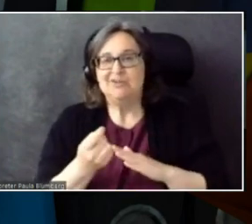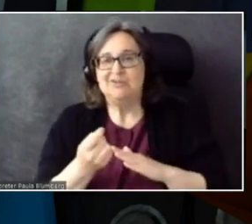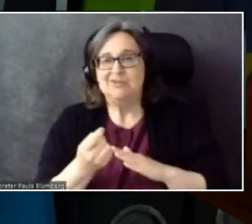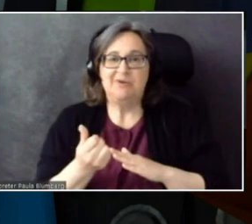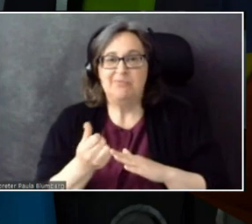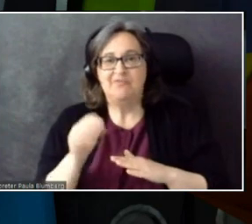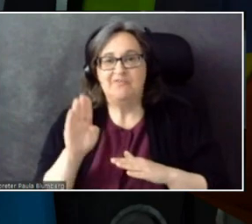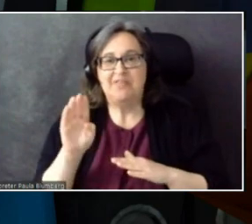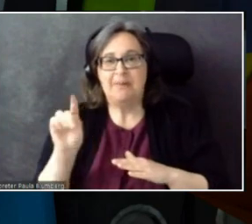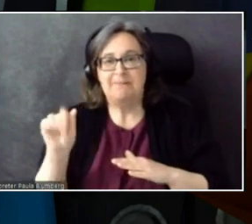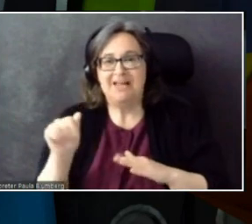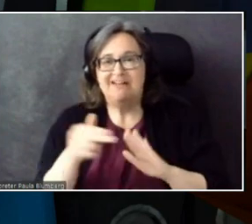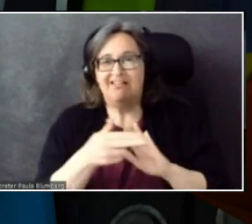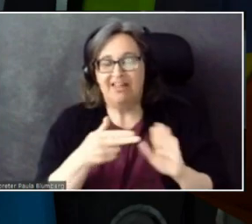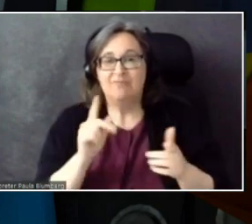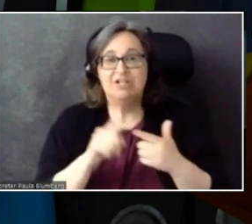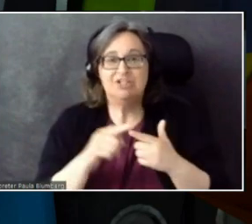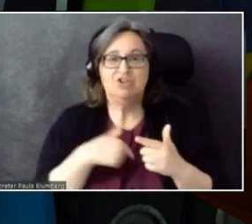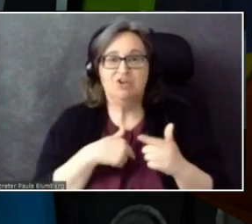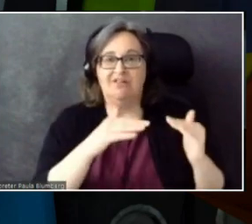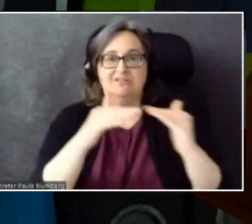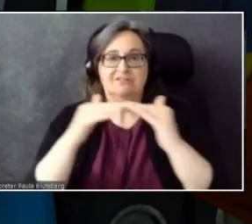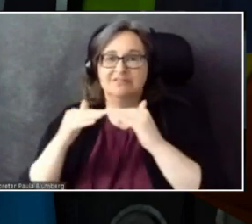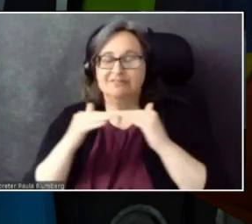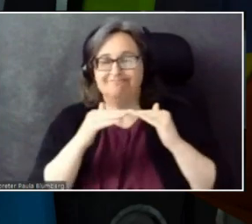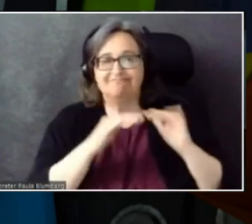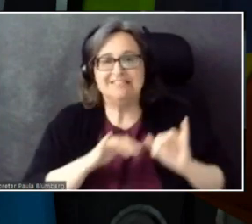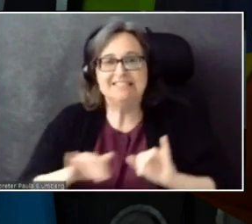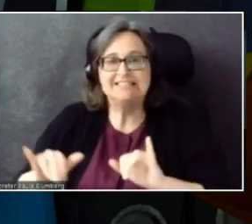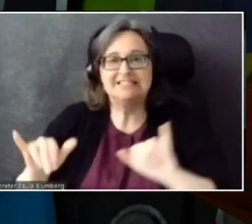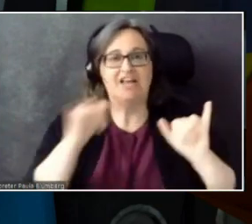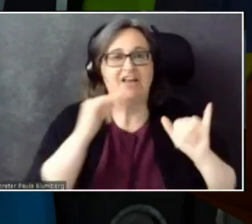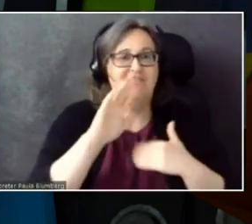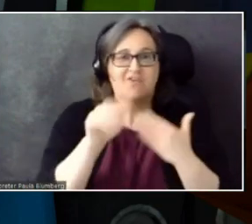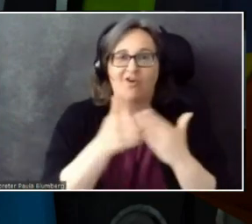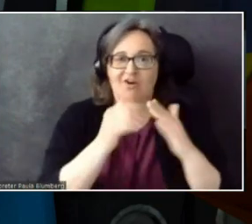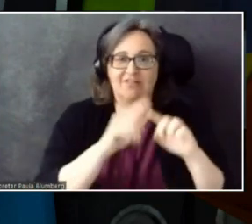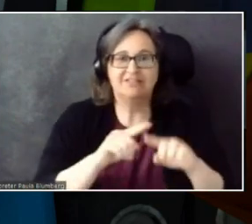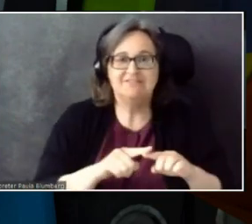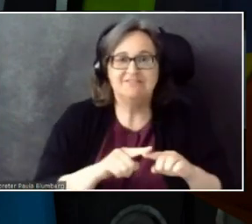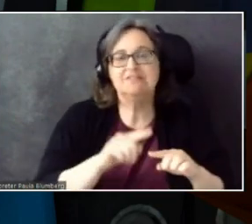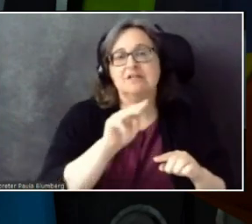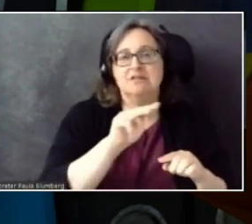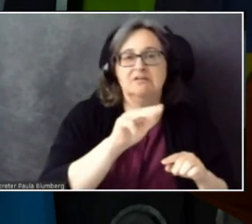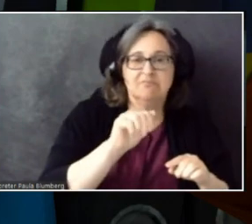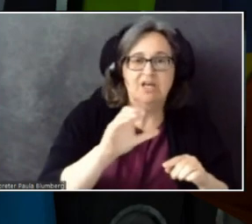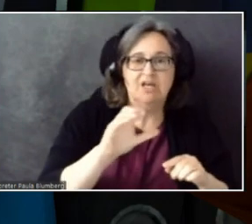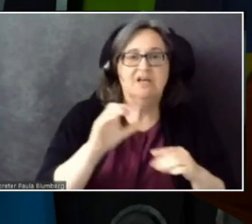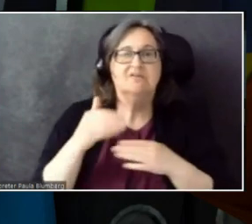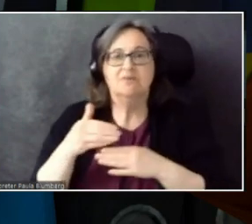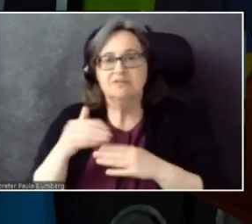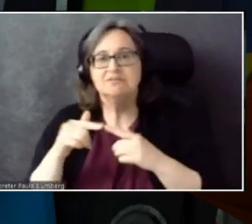You know, at parity, across all of our platforms. Cool.